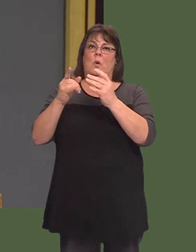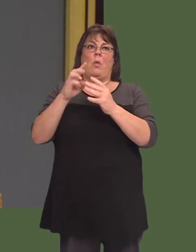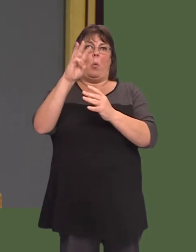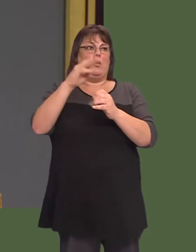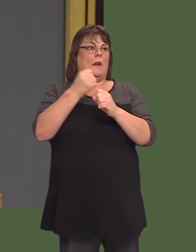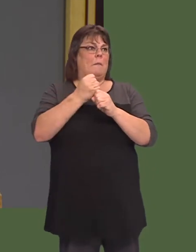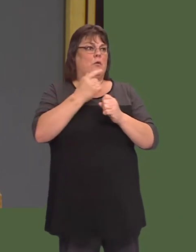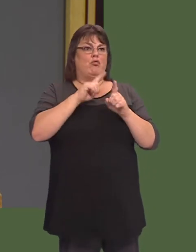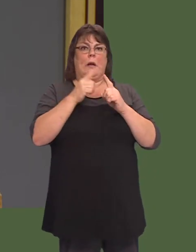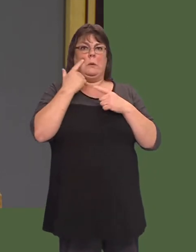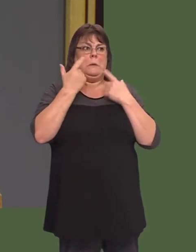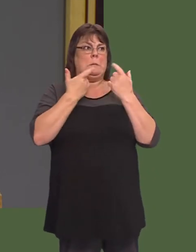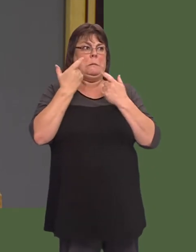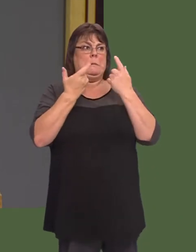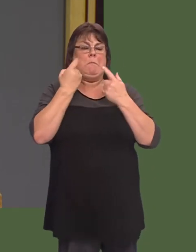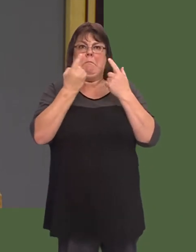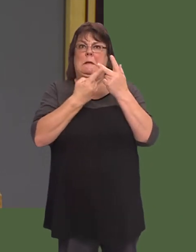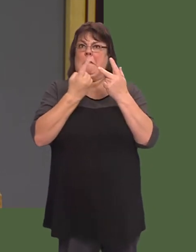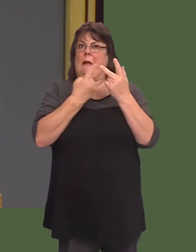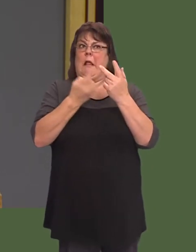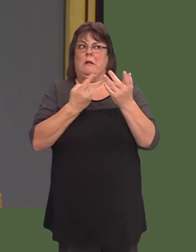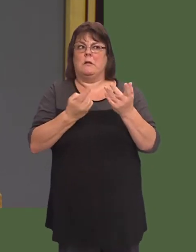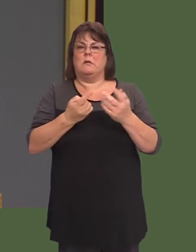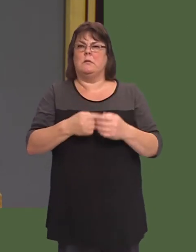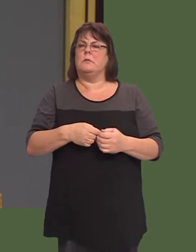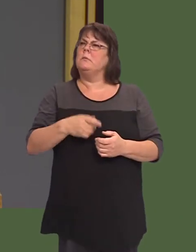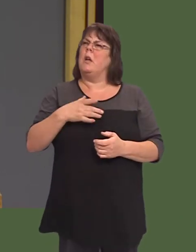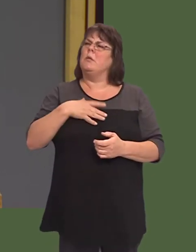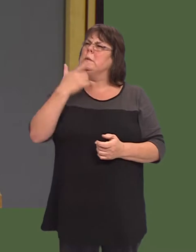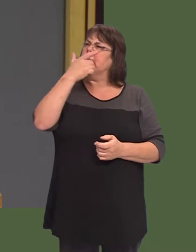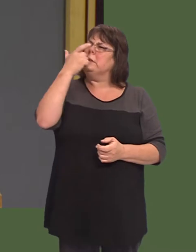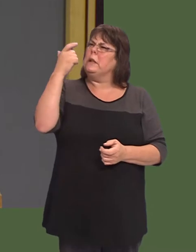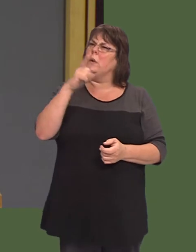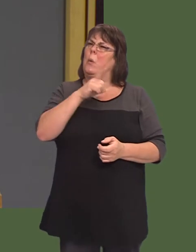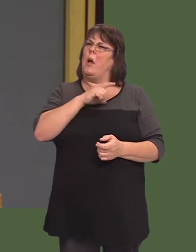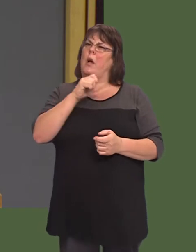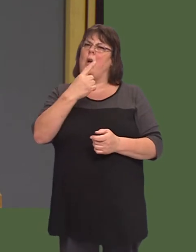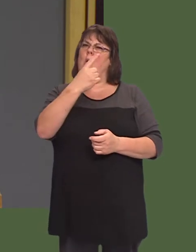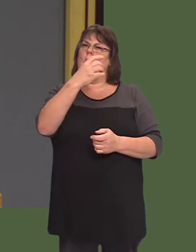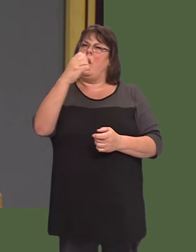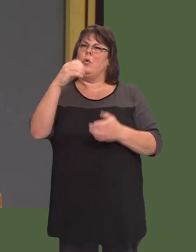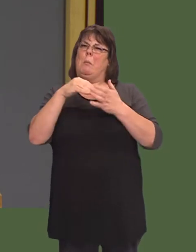now to fill a vacuum, I really canít see why he has turned down the offer of hundreds